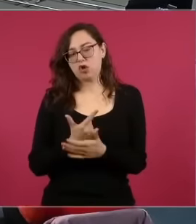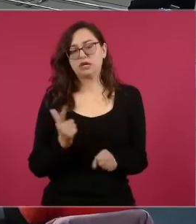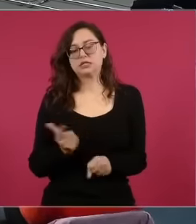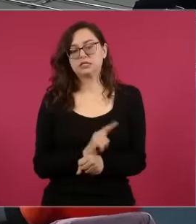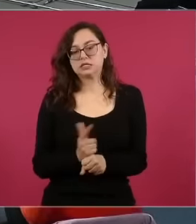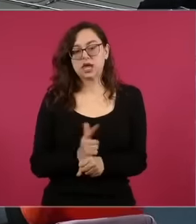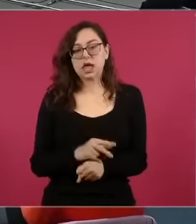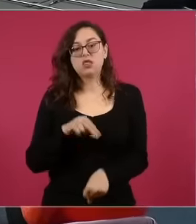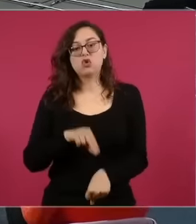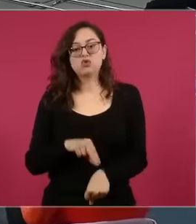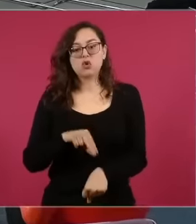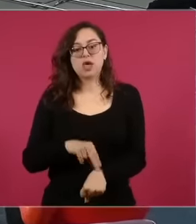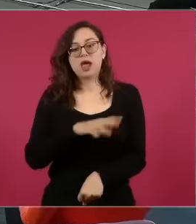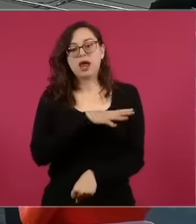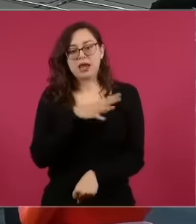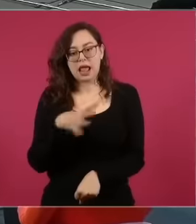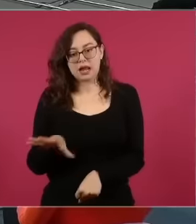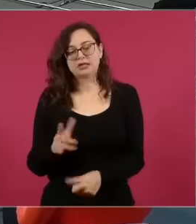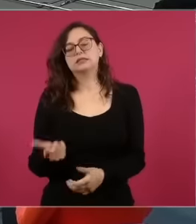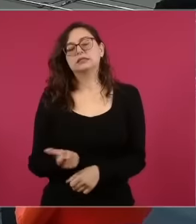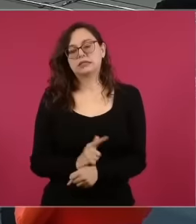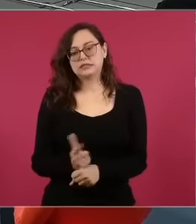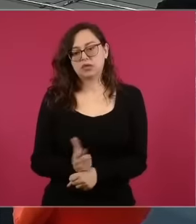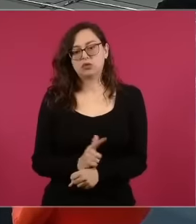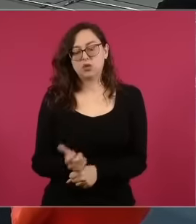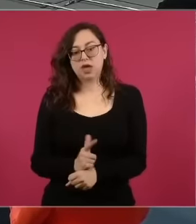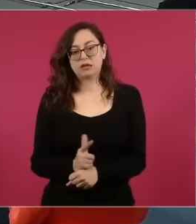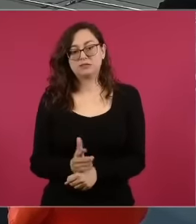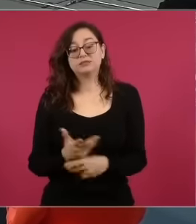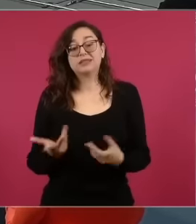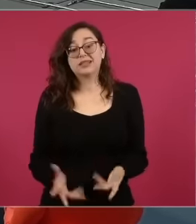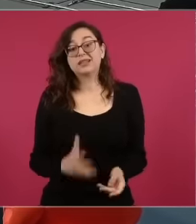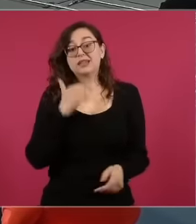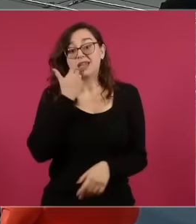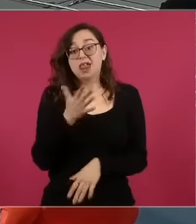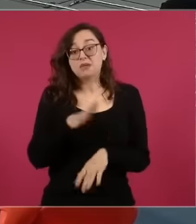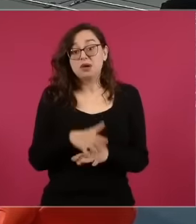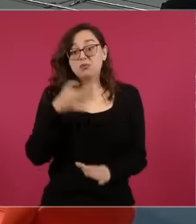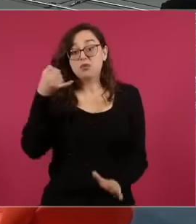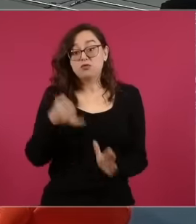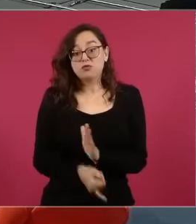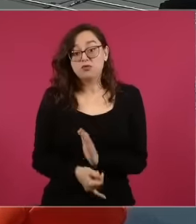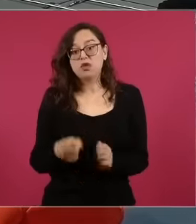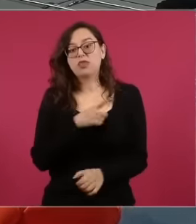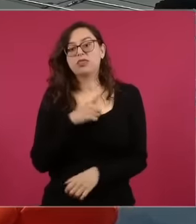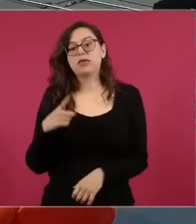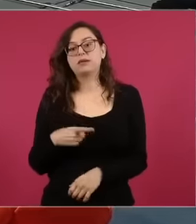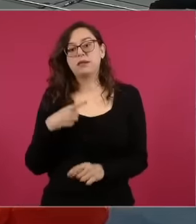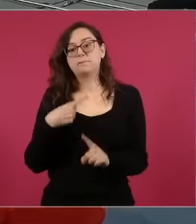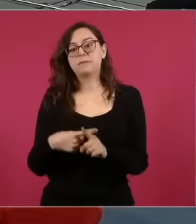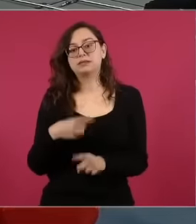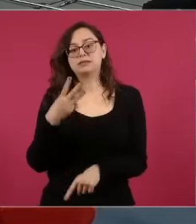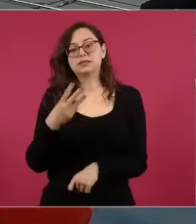general practitioner with a bachelor's degree, then has to study 3 more years to have the master 's degree